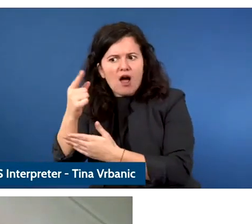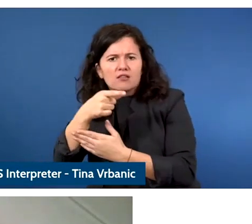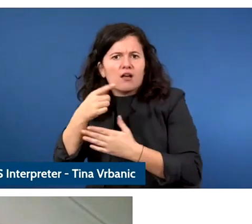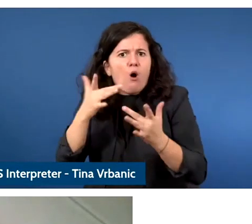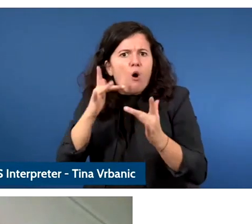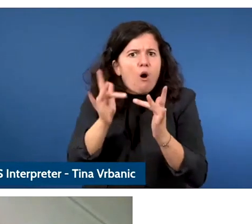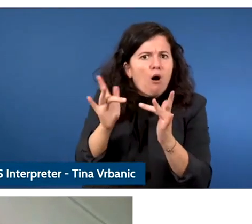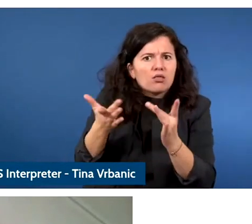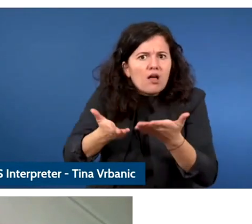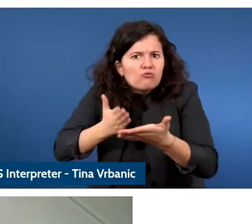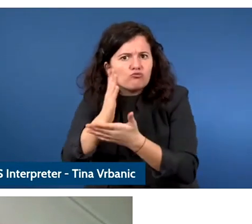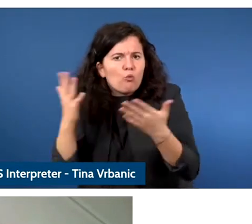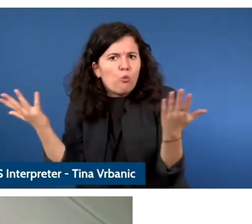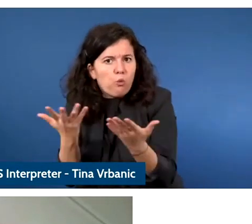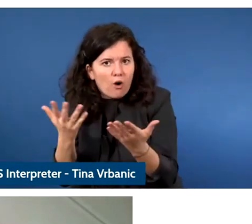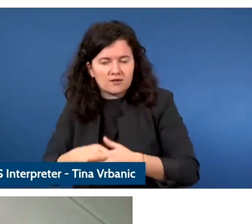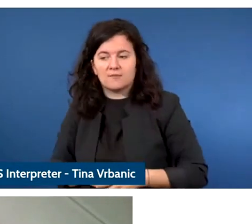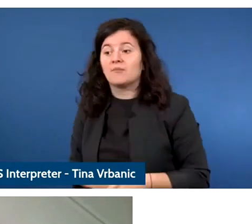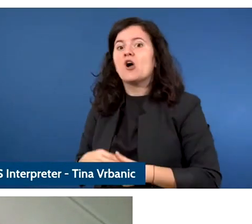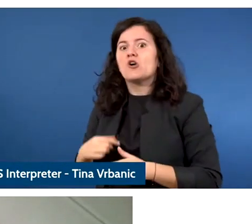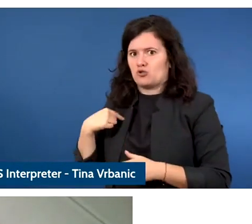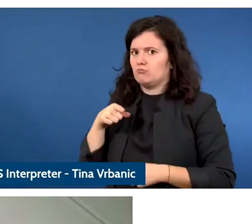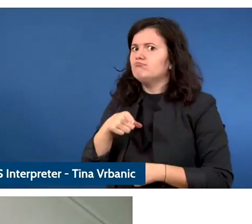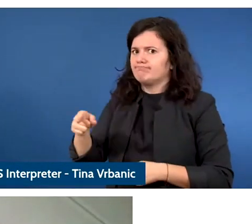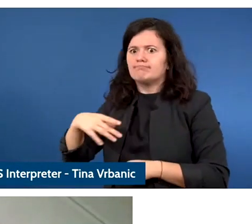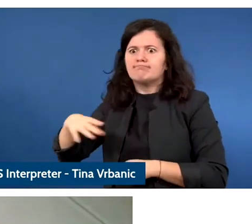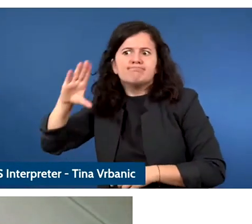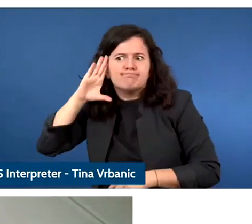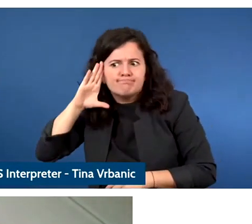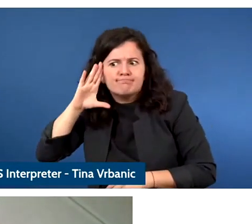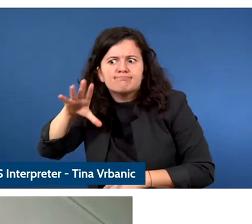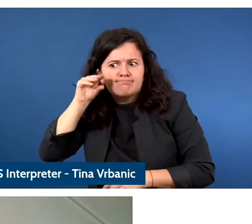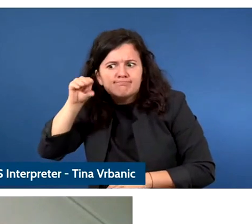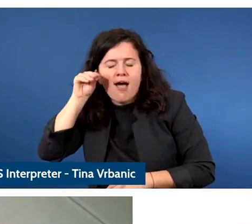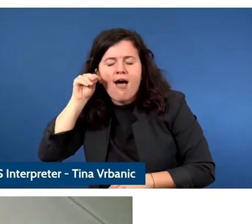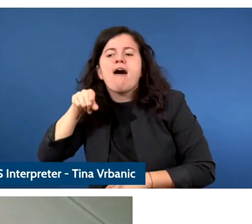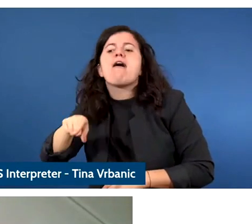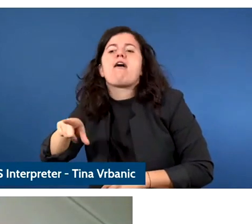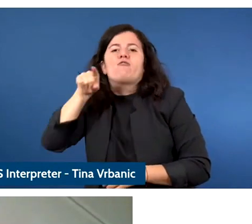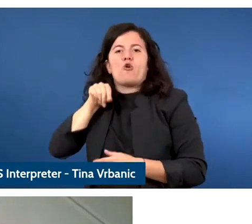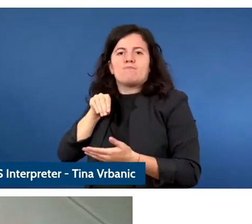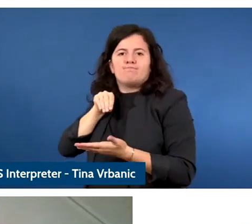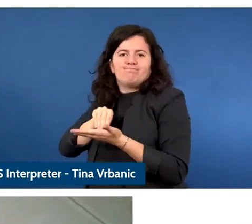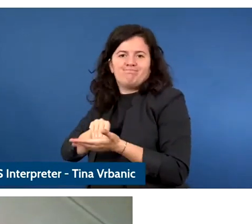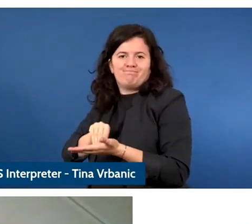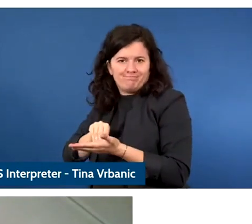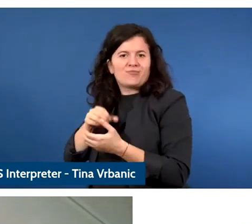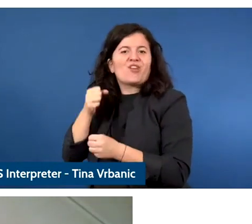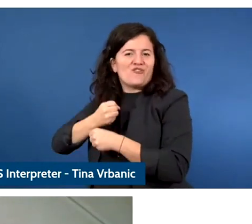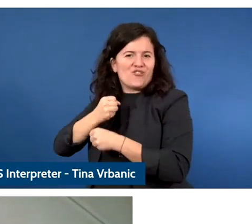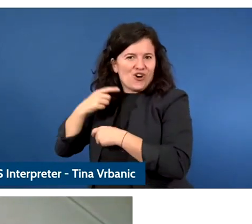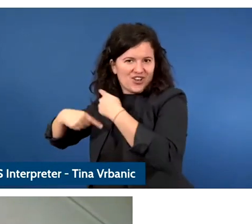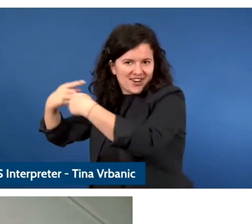their voices when shaping 308cy and practice, I RÃ©gina I know that time is